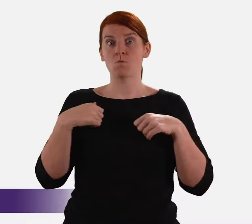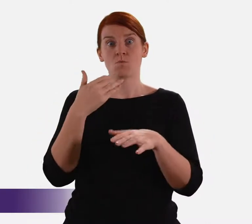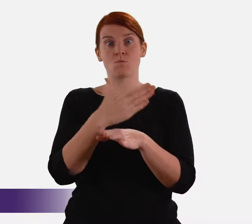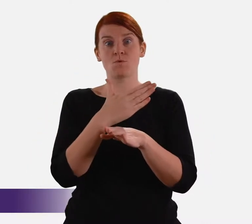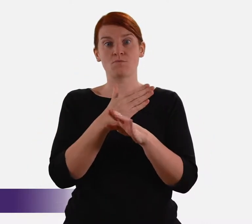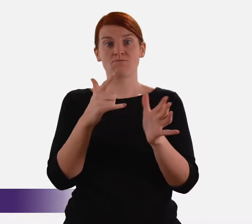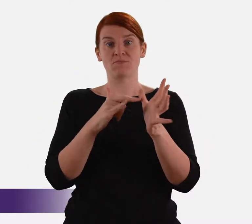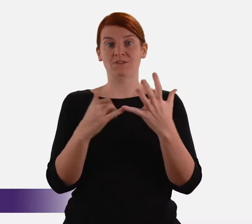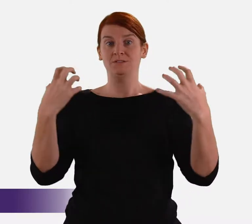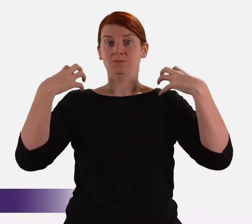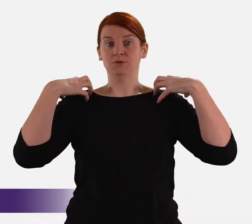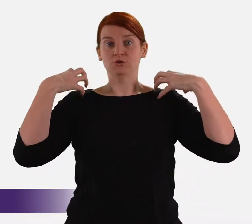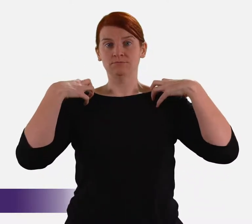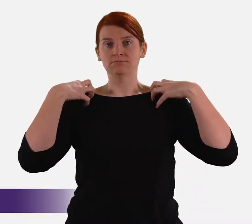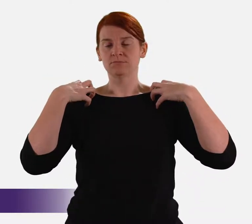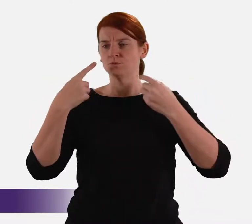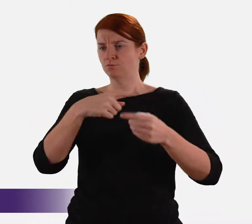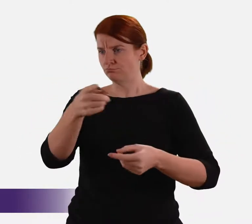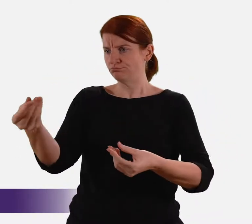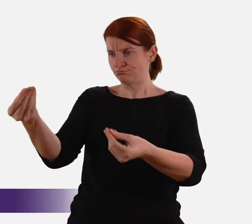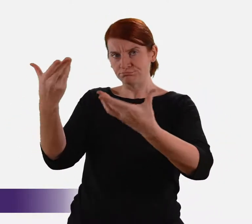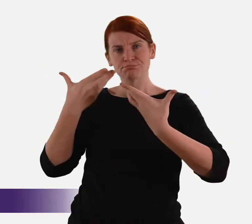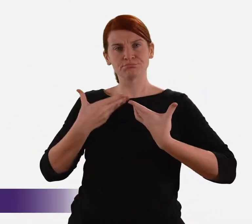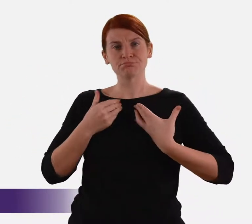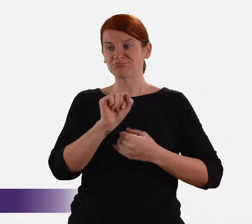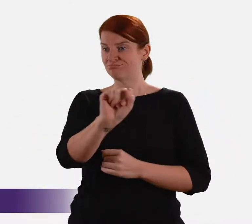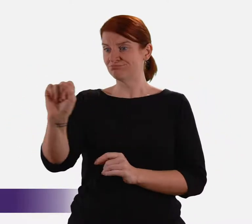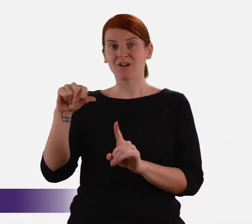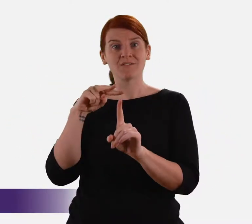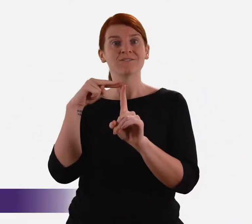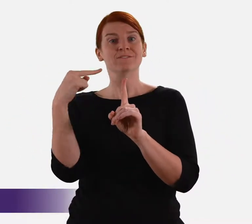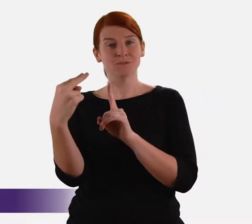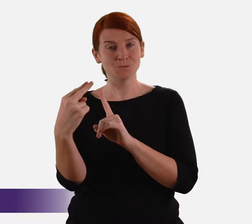It is critical that our work as Commissioners be informed by your views